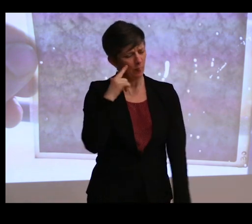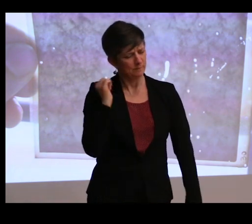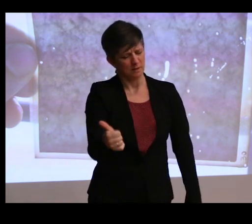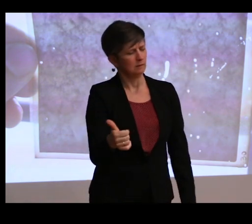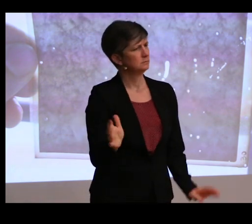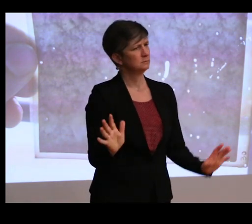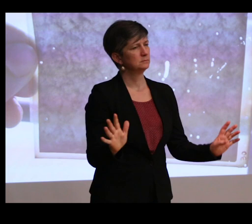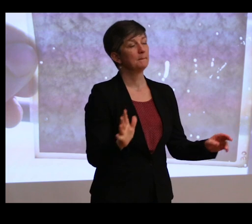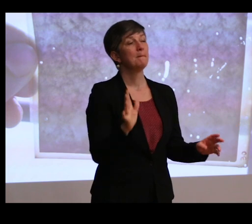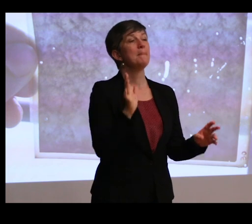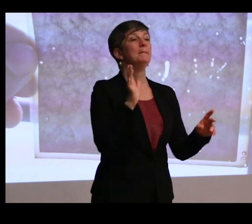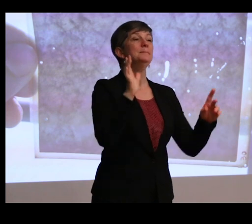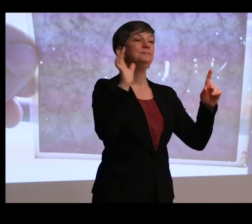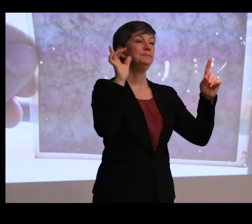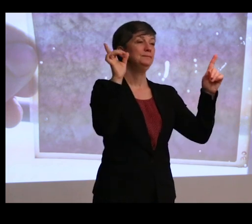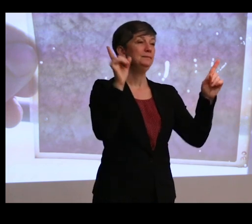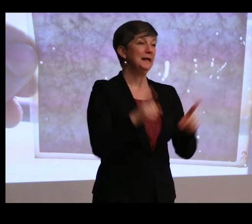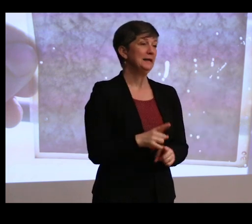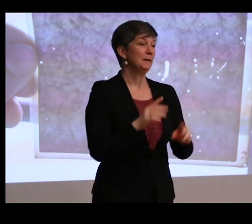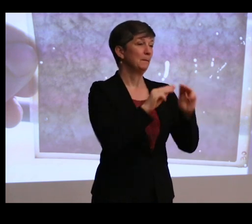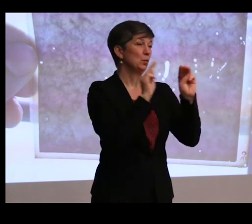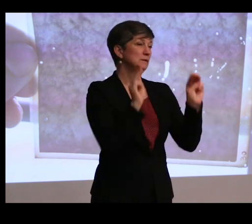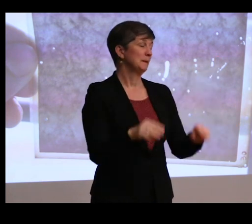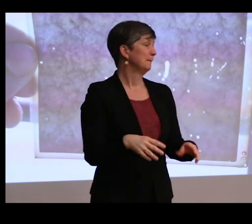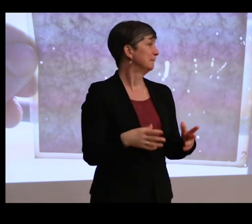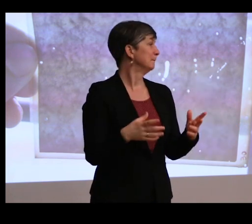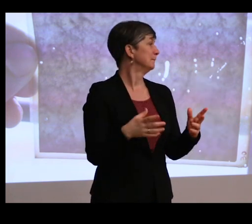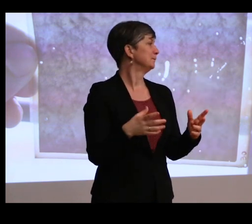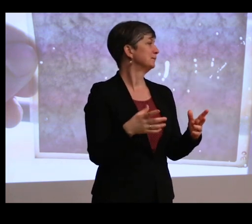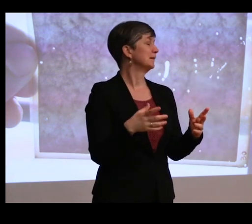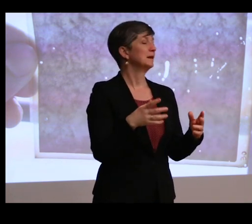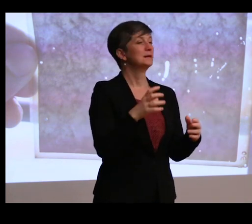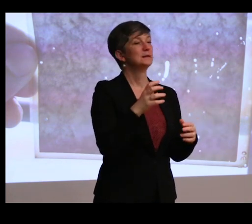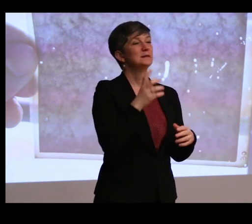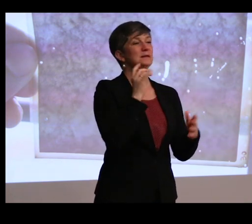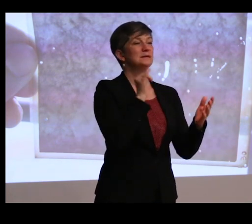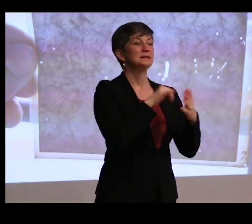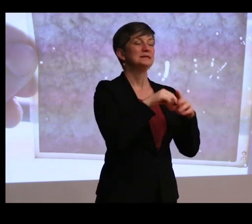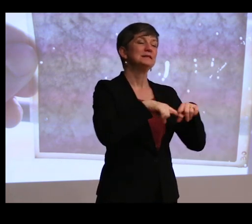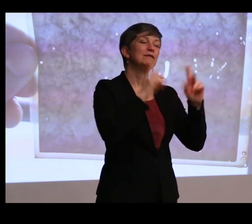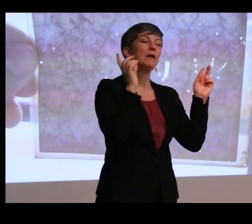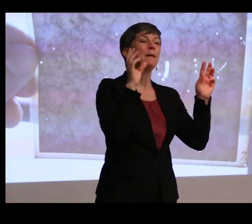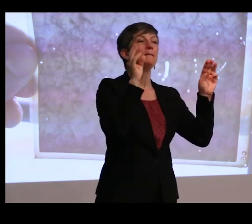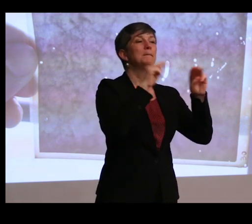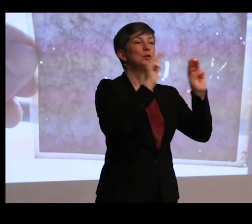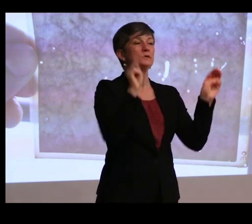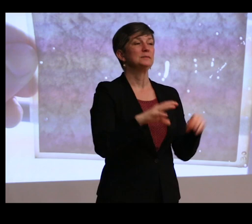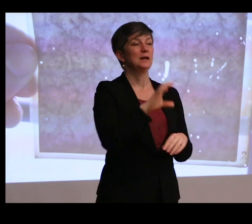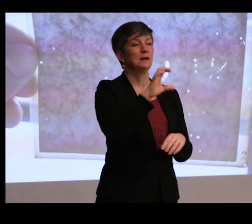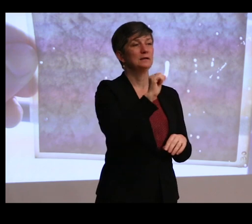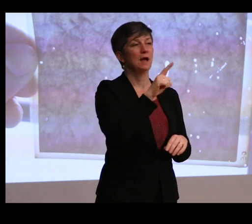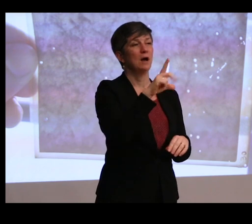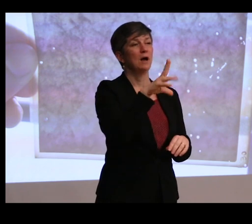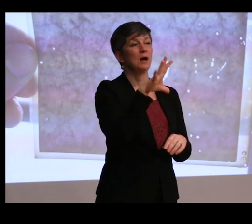And the Indian Museum, the shrine of museums in Calcutta, actually released a report.